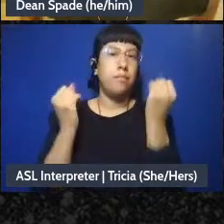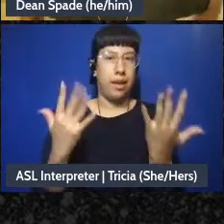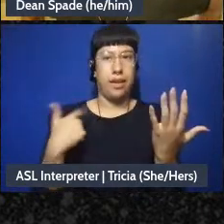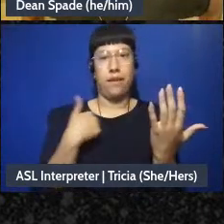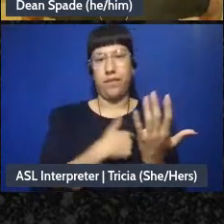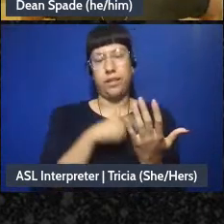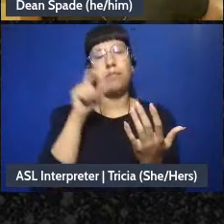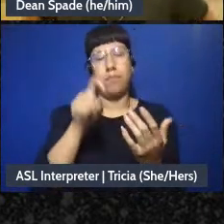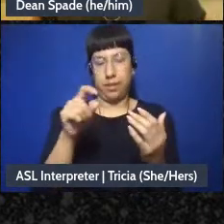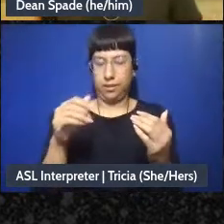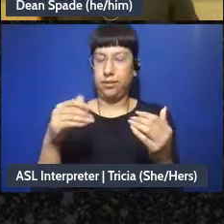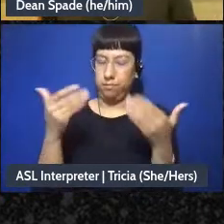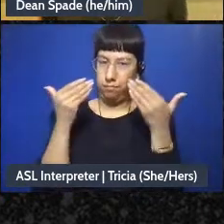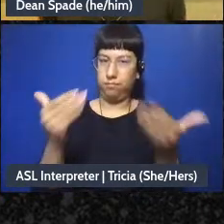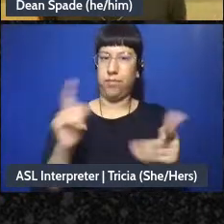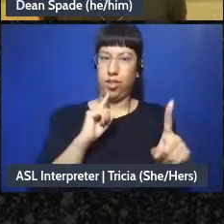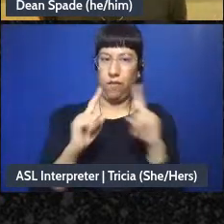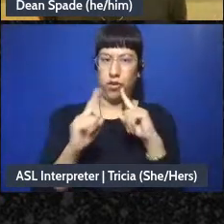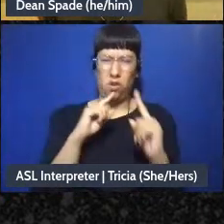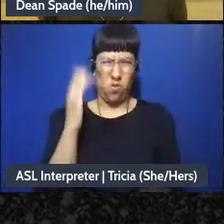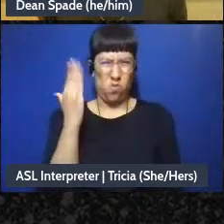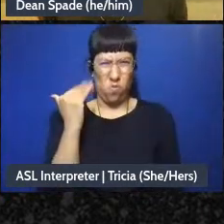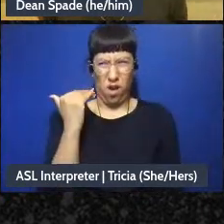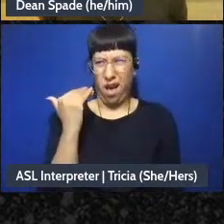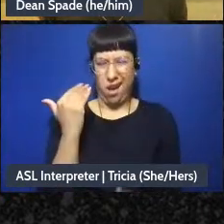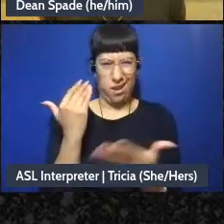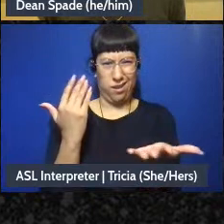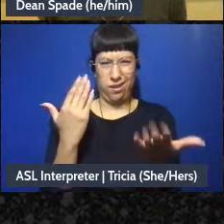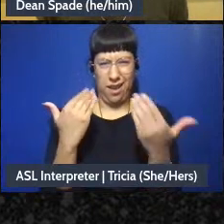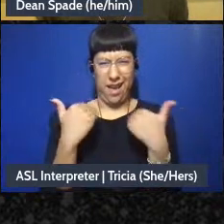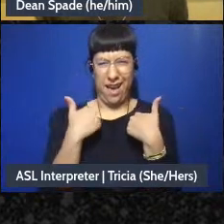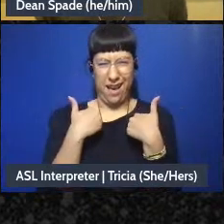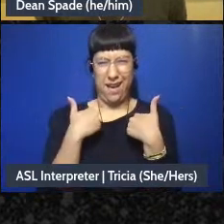conversation a lot, like, why should our group work in this way that's different than the way,